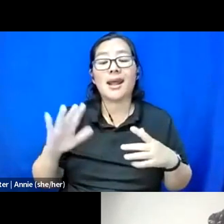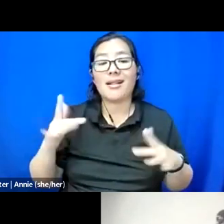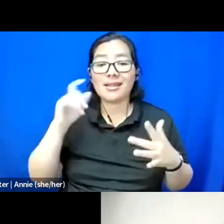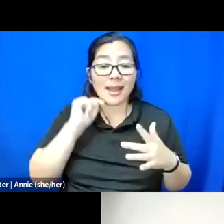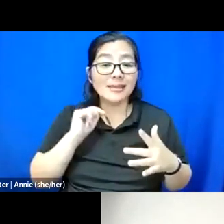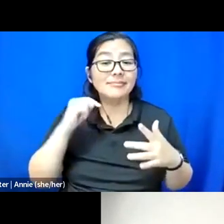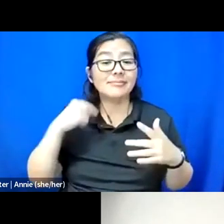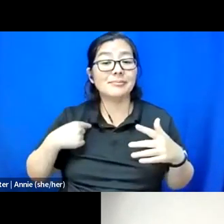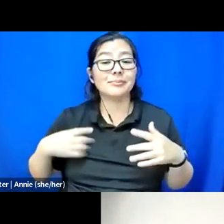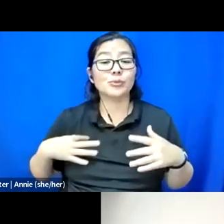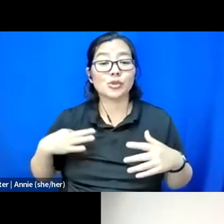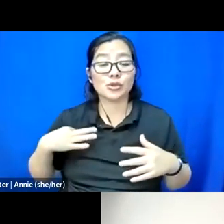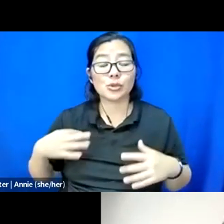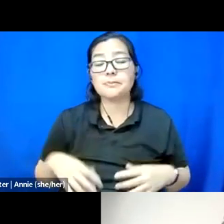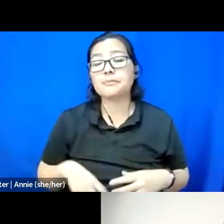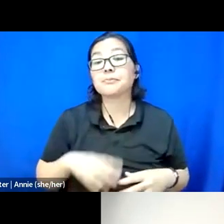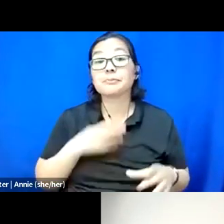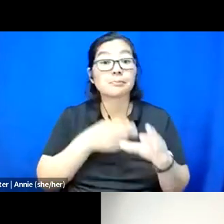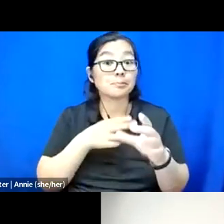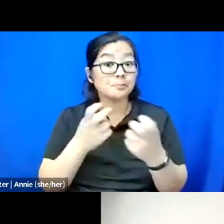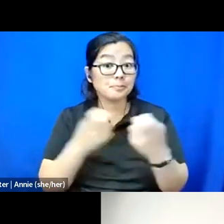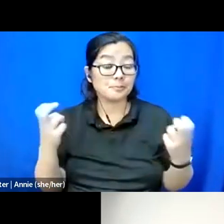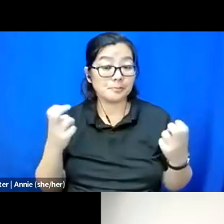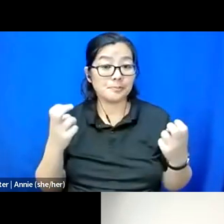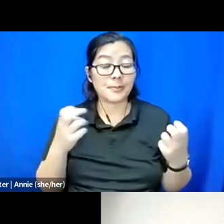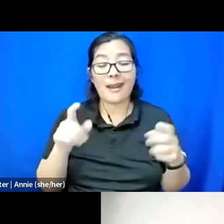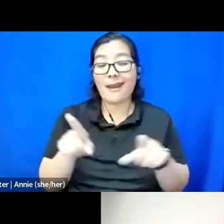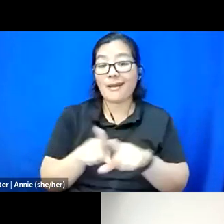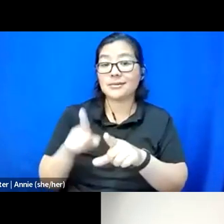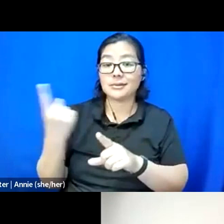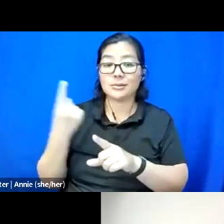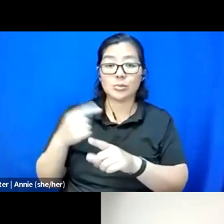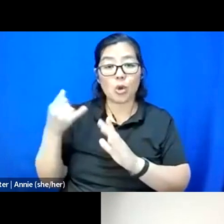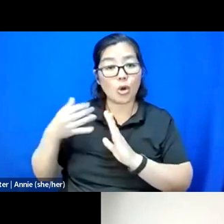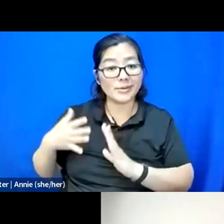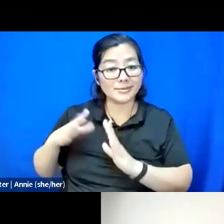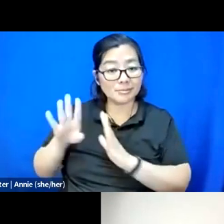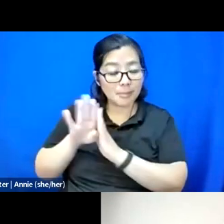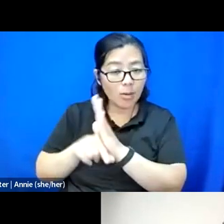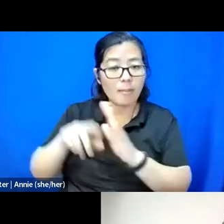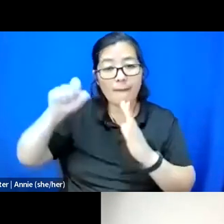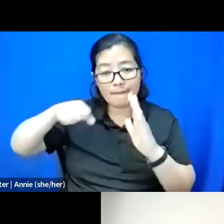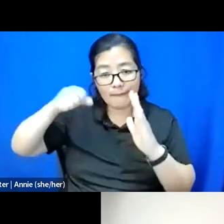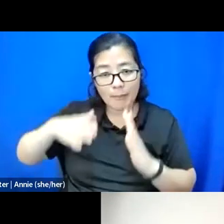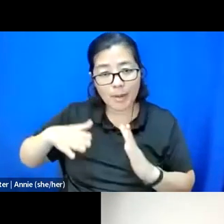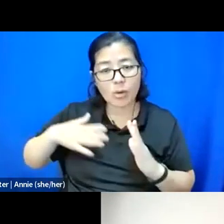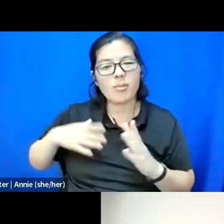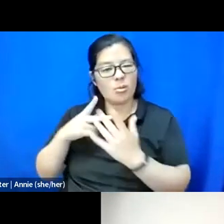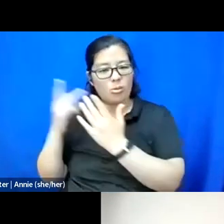I'm participating on this panel as someone with, like, an artistic background. I'm a filmmaker, and that's what my project is about.